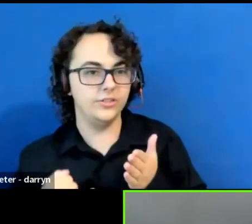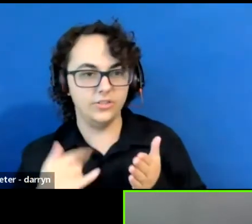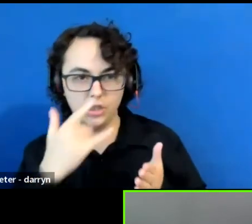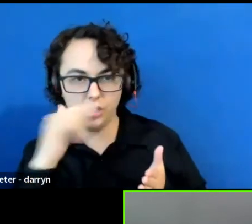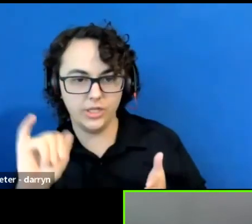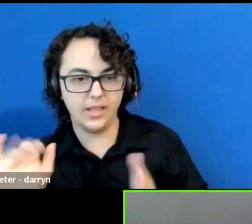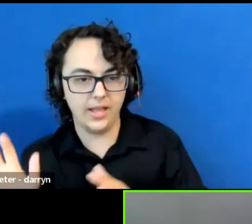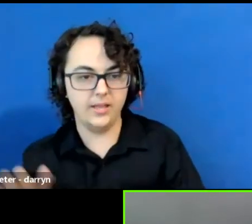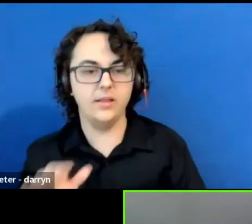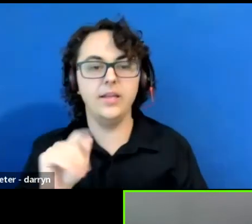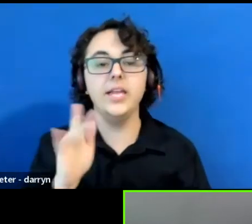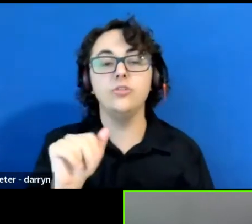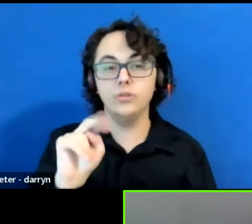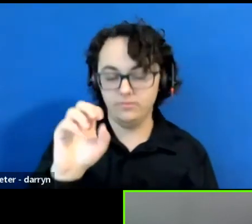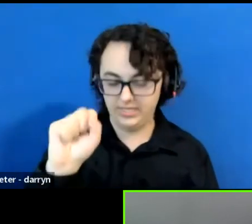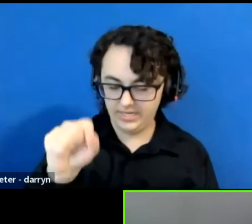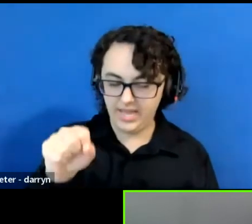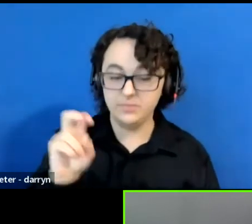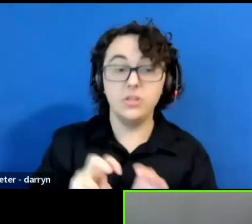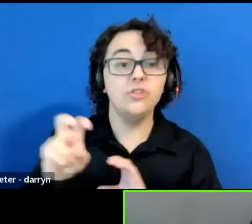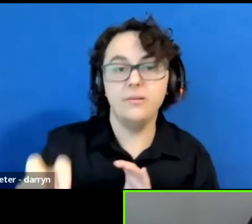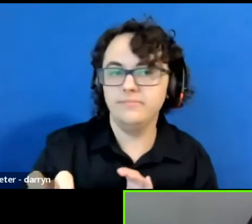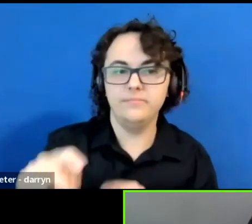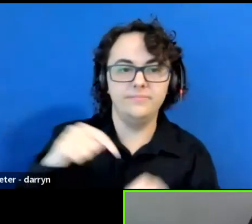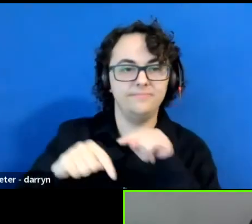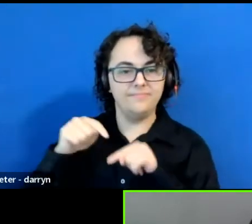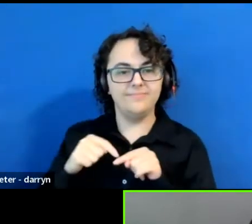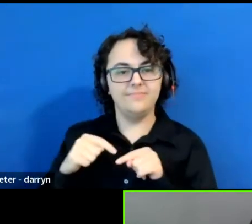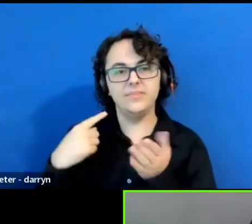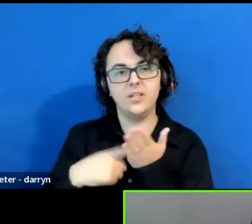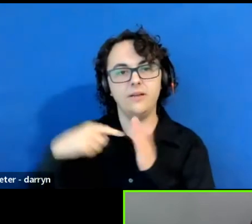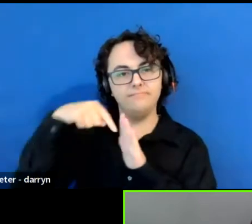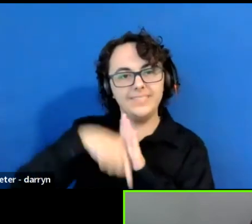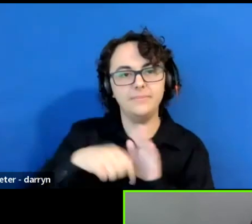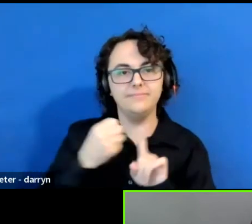into the why, because there's a difference between knowing climate action...